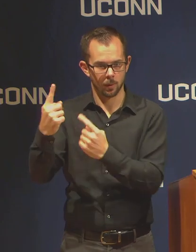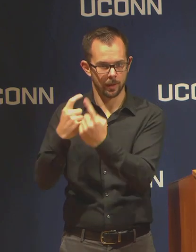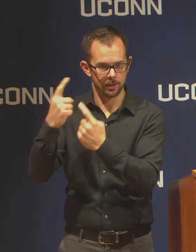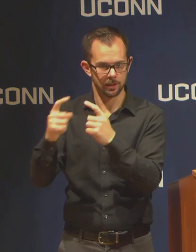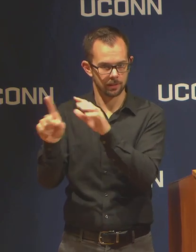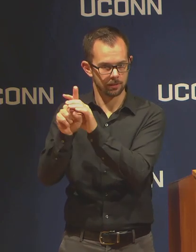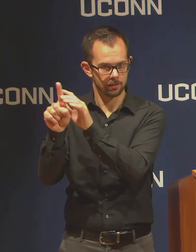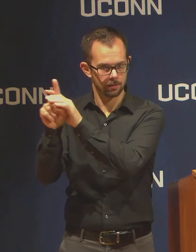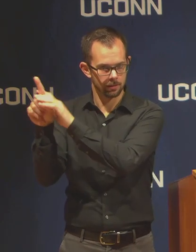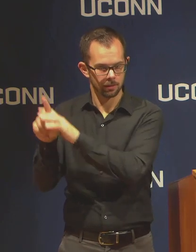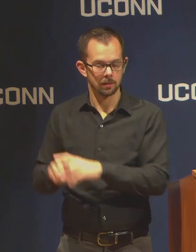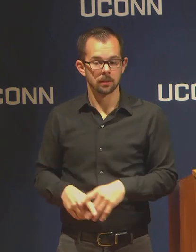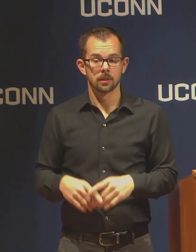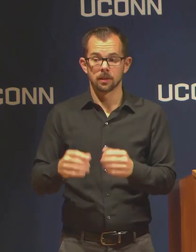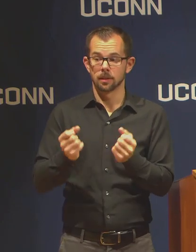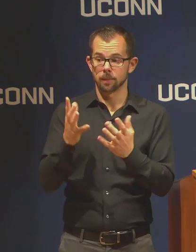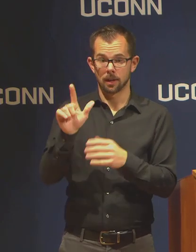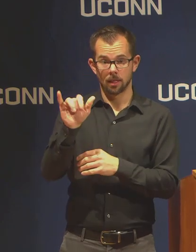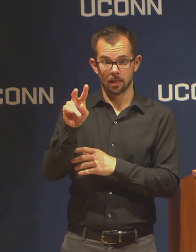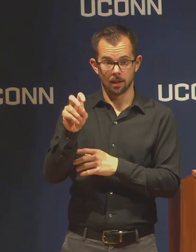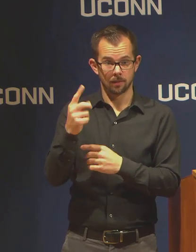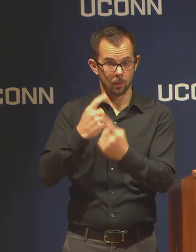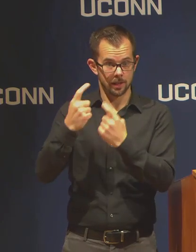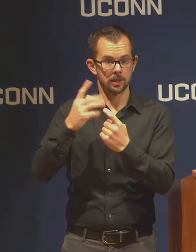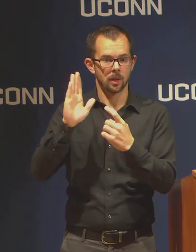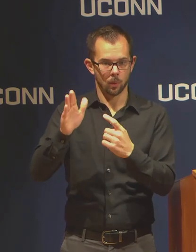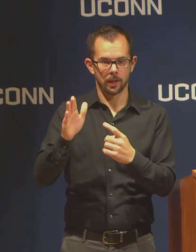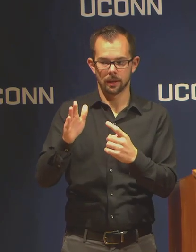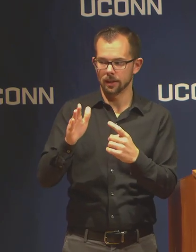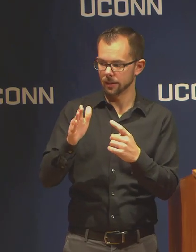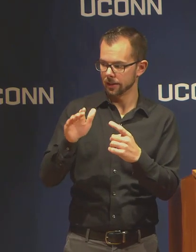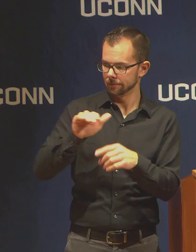to the leaders of the Emergency Response Team.